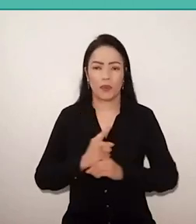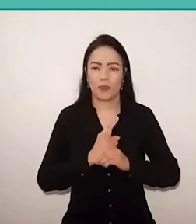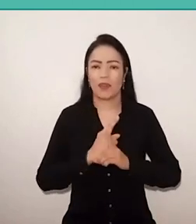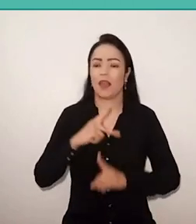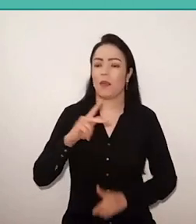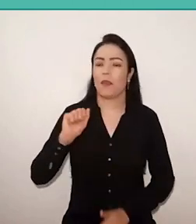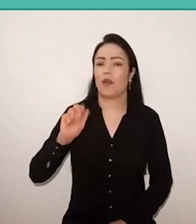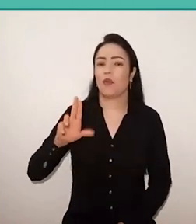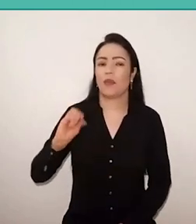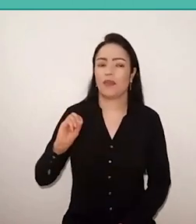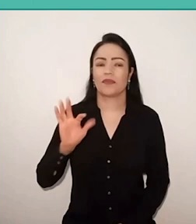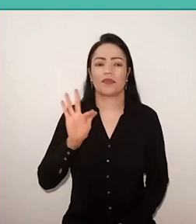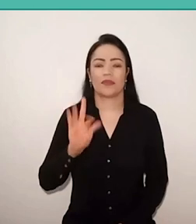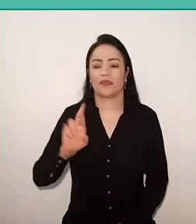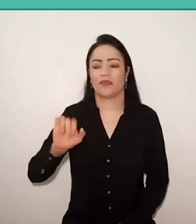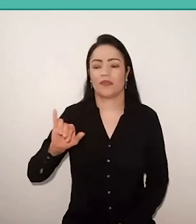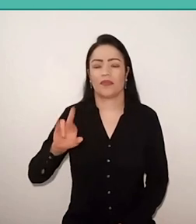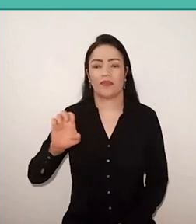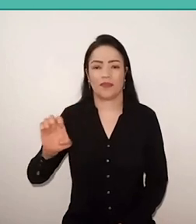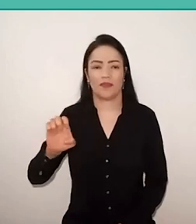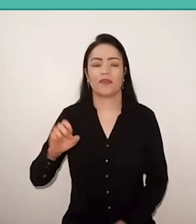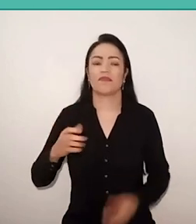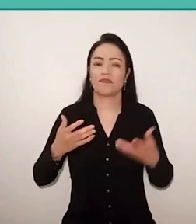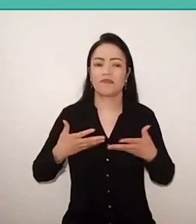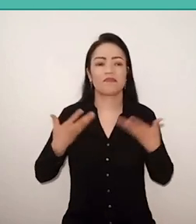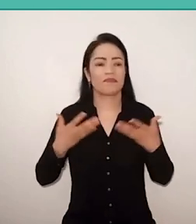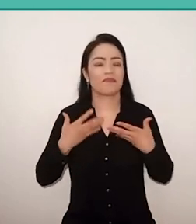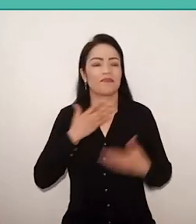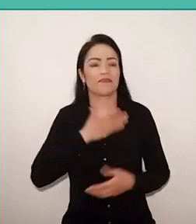that I have the joy and the honor of secretary.